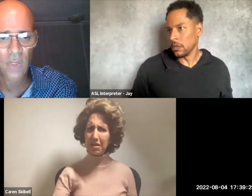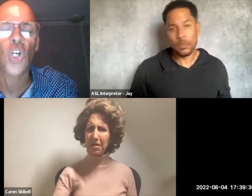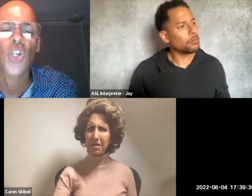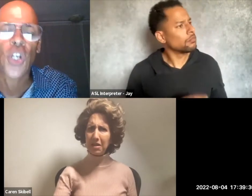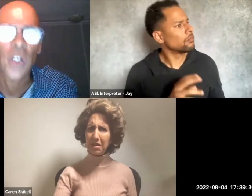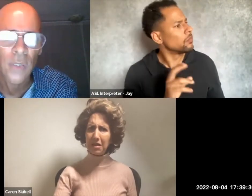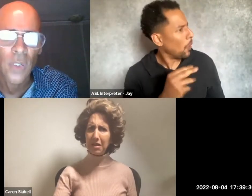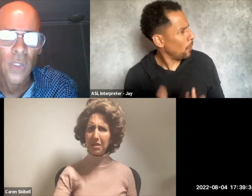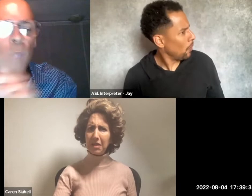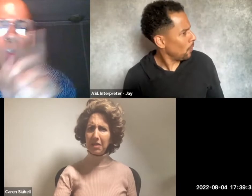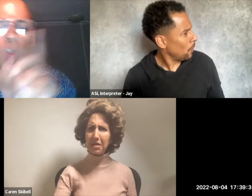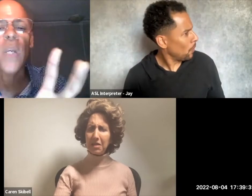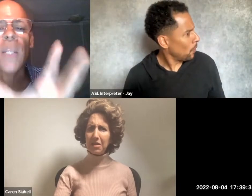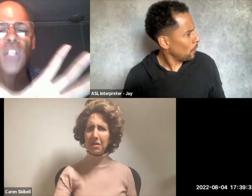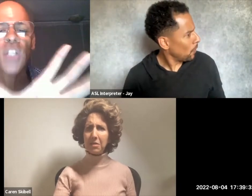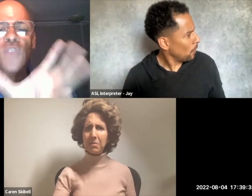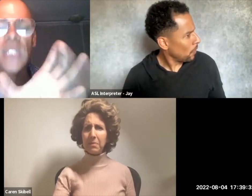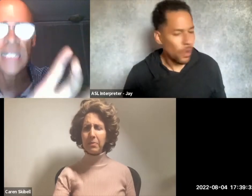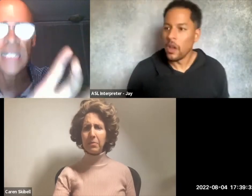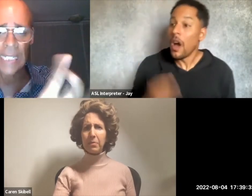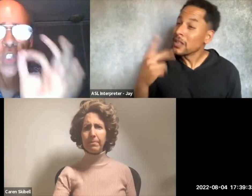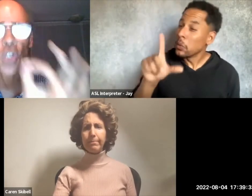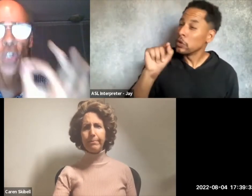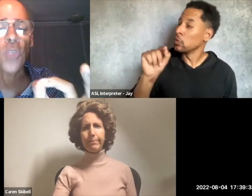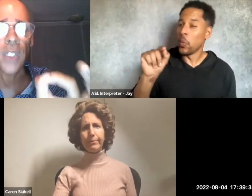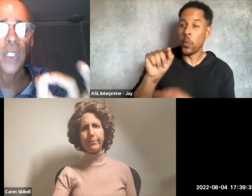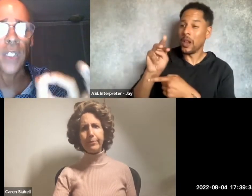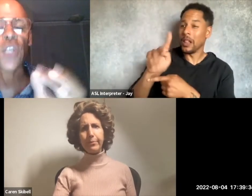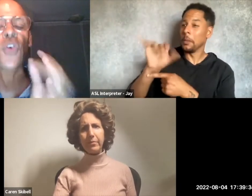Look, we were 20 miles from the city, secluded.